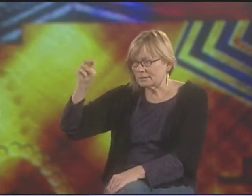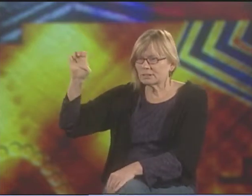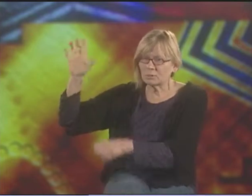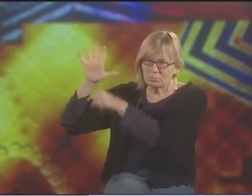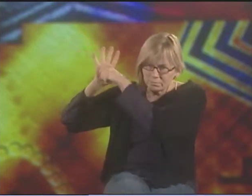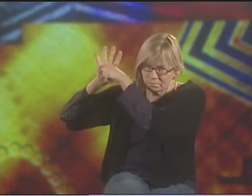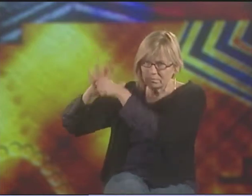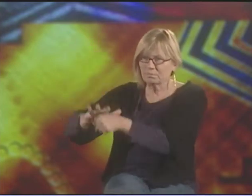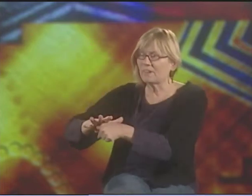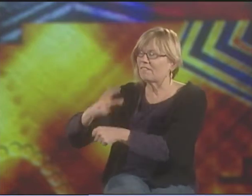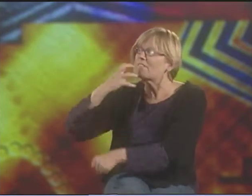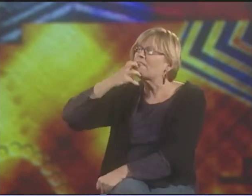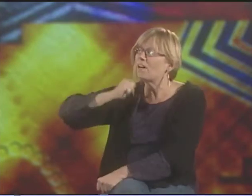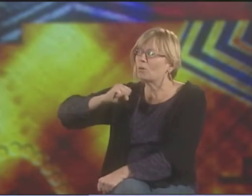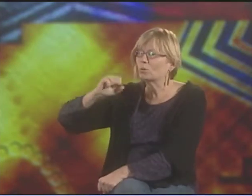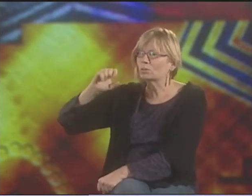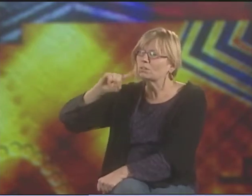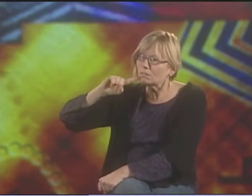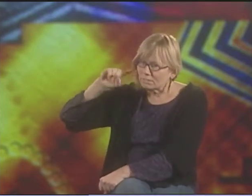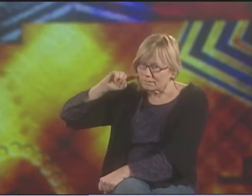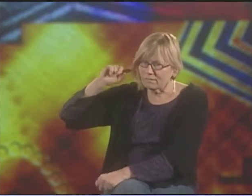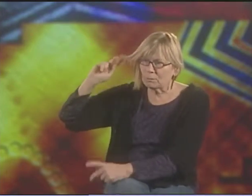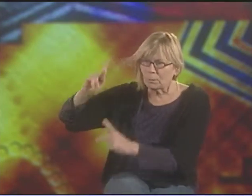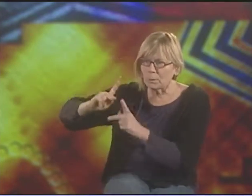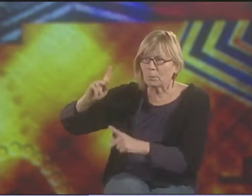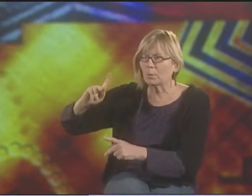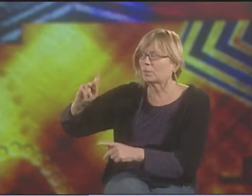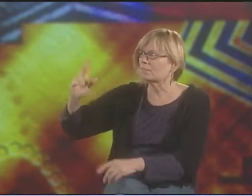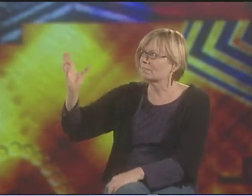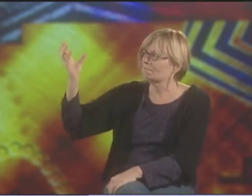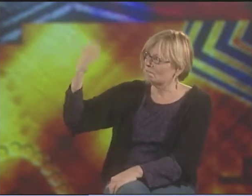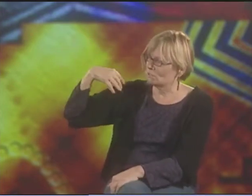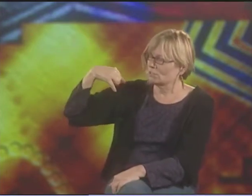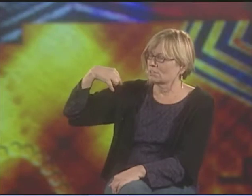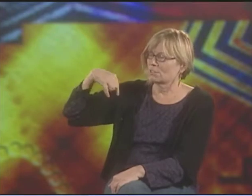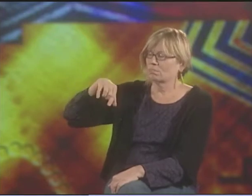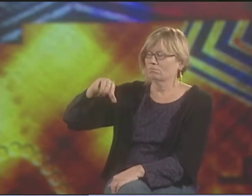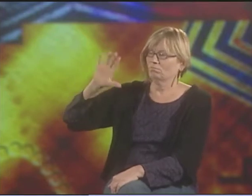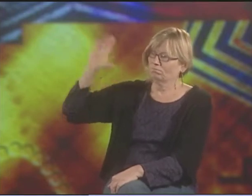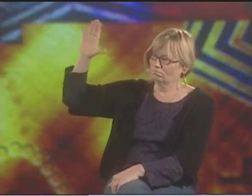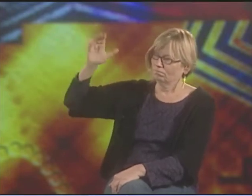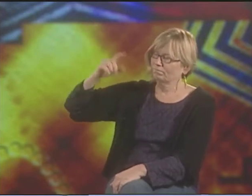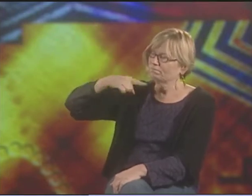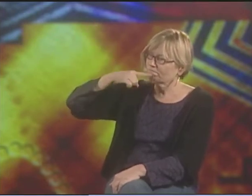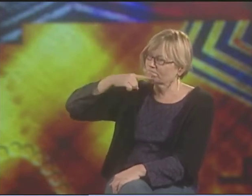A.G. BELL, OPPRESSION, TRYING TO SHOW THE VALUE OF DEAF PEOPLE AND HOW WE'VE BEEN FORCED SO LONG